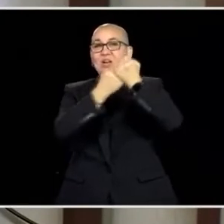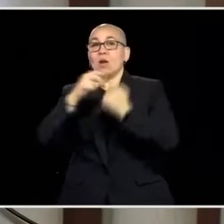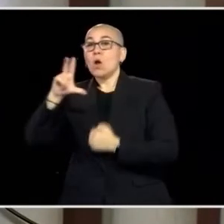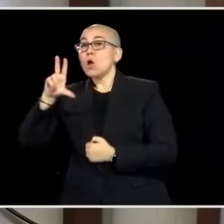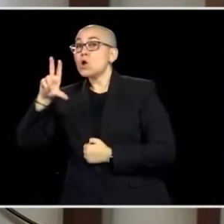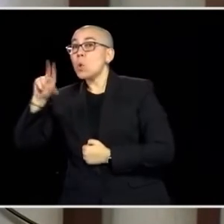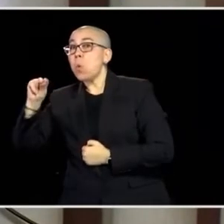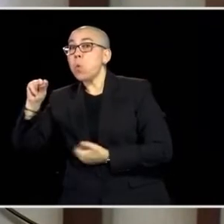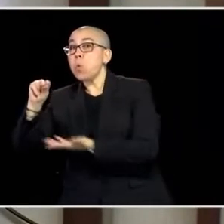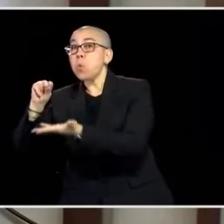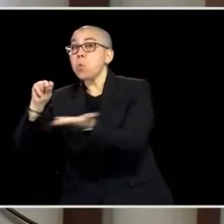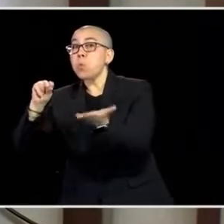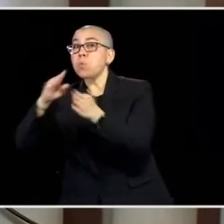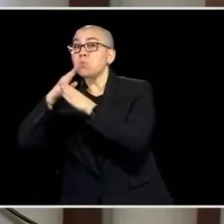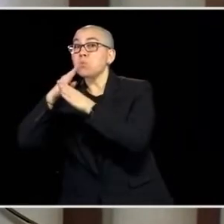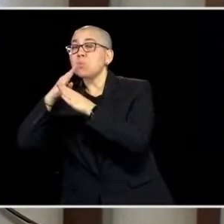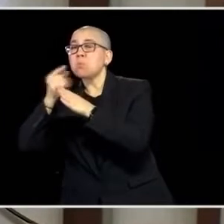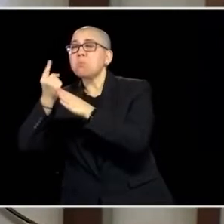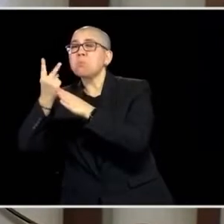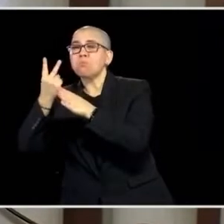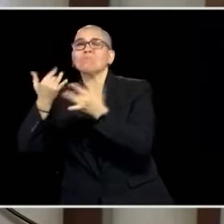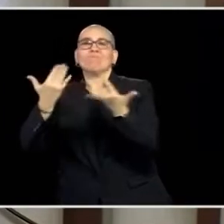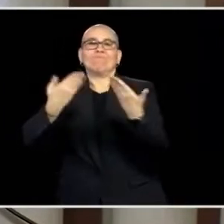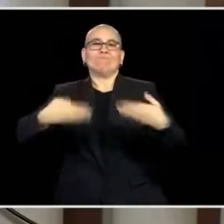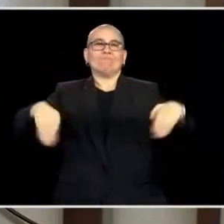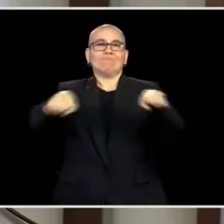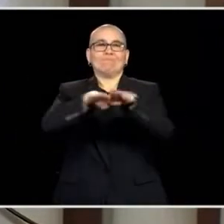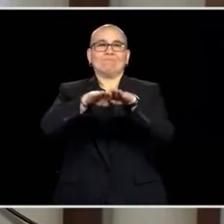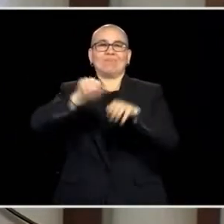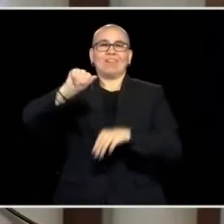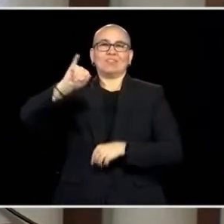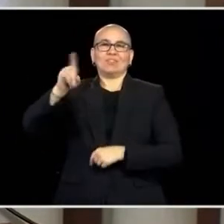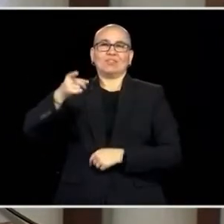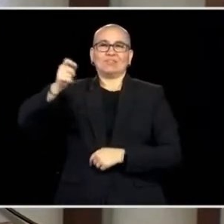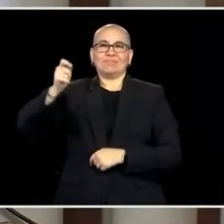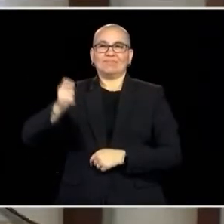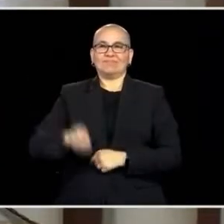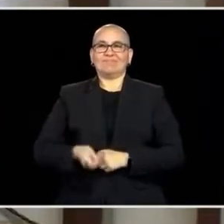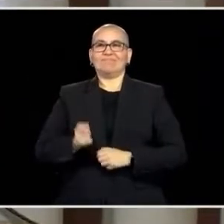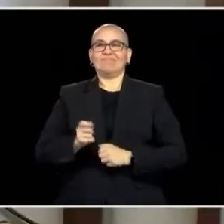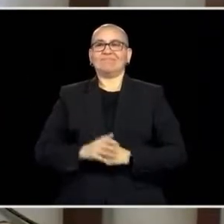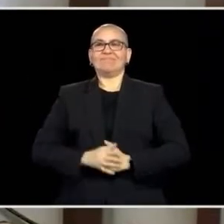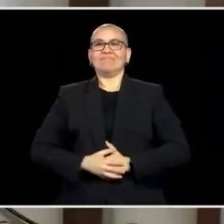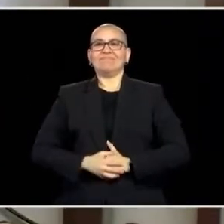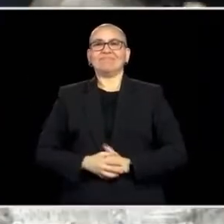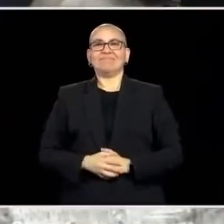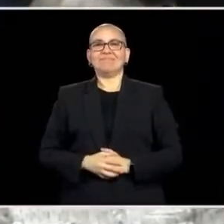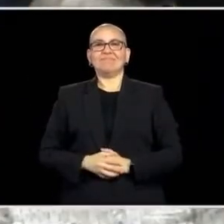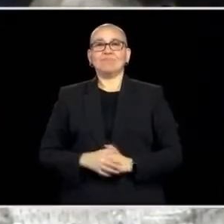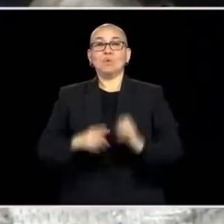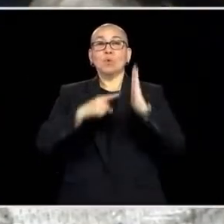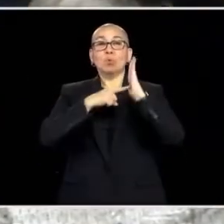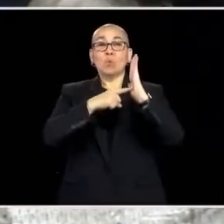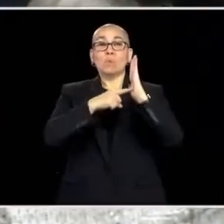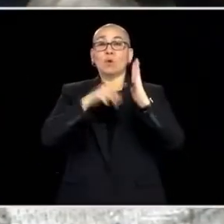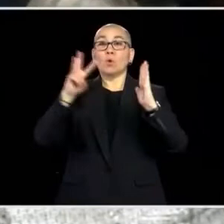THE MOTION PREVAILS AND I DECLARE THE CONVENTION ADJOURNED. REPRESENTATIVE WINKLER.